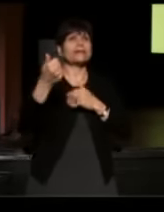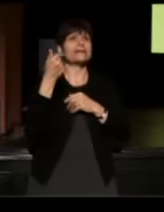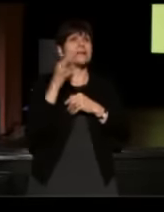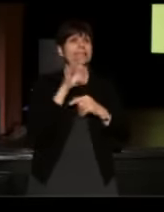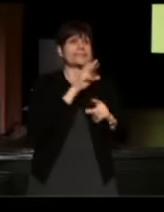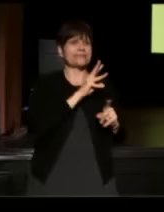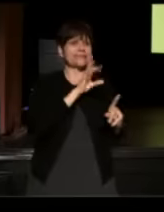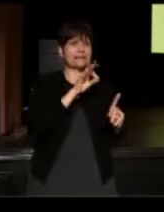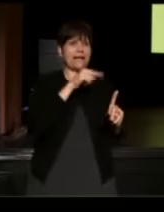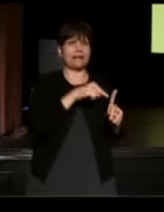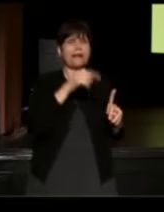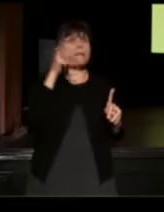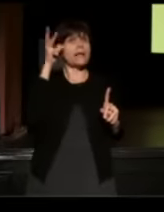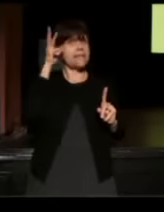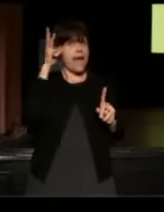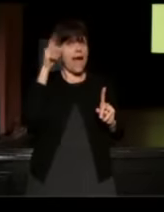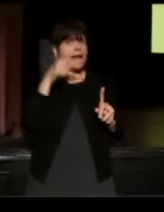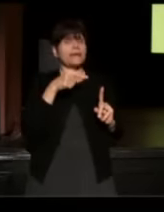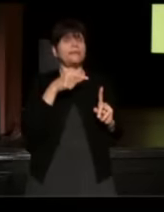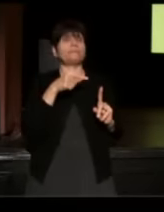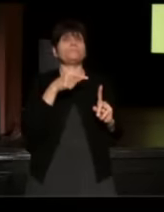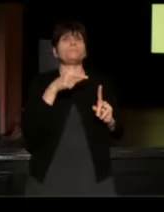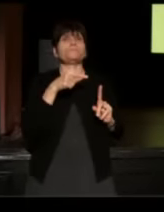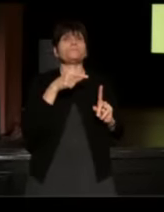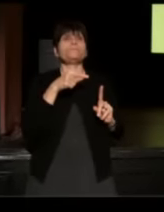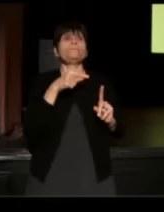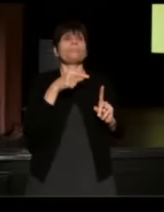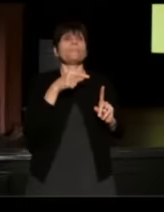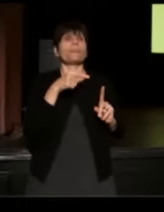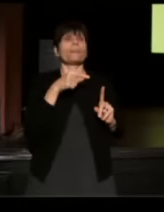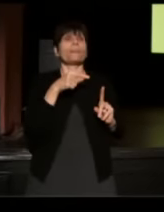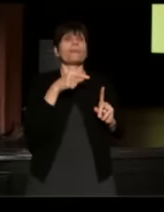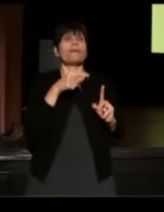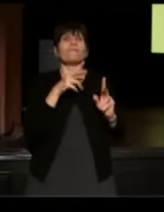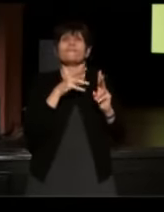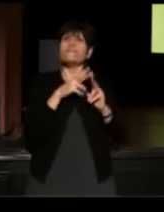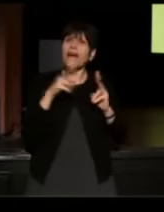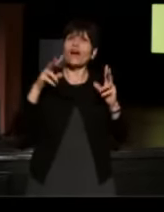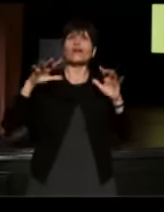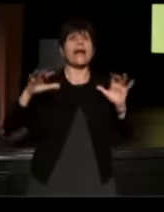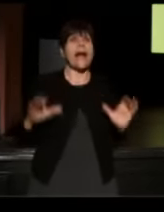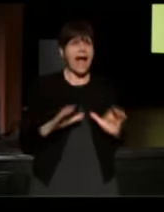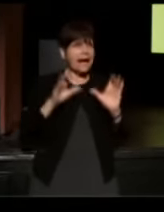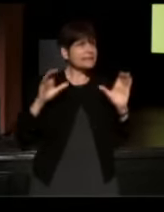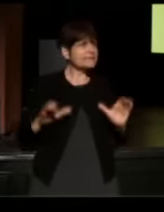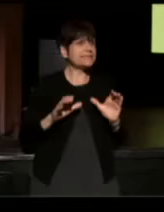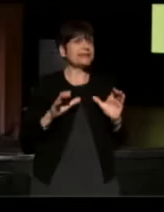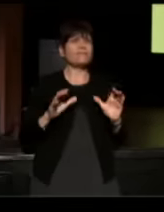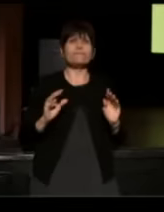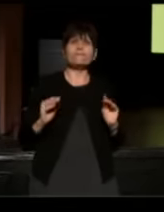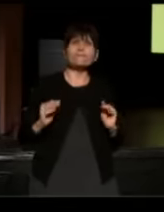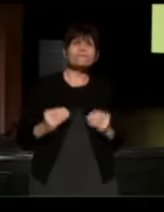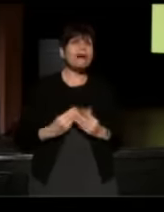and my dad, who was a very active, vibrant, wonderful man